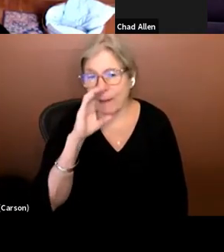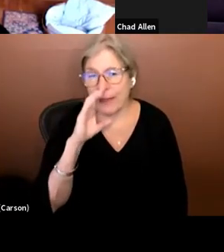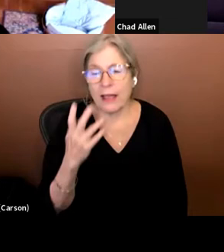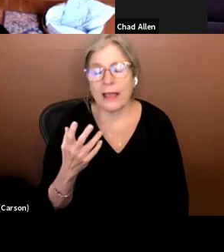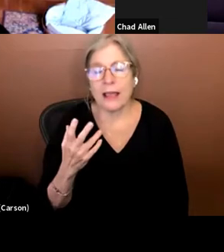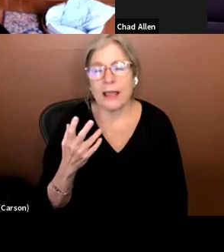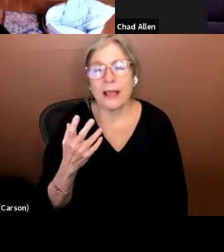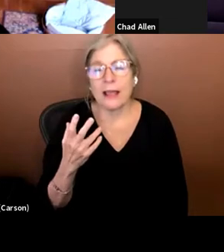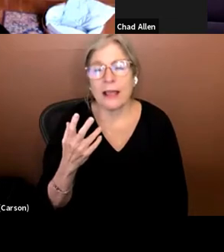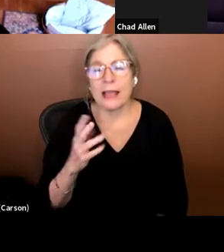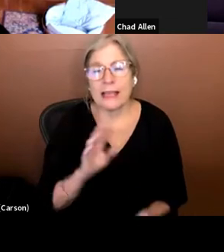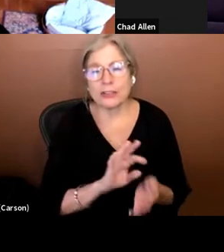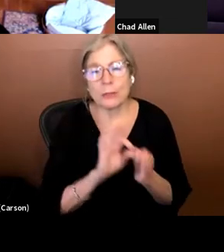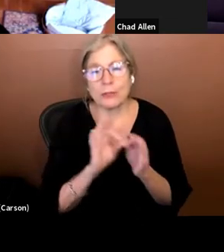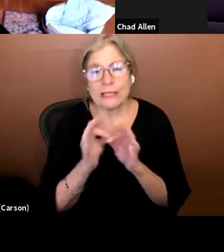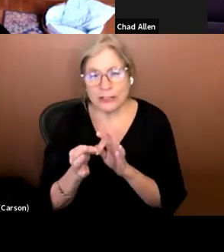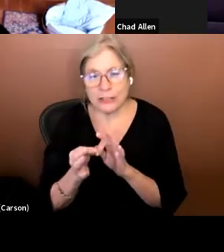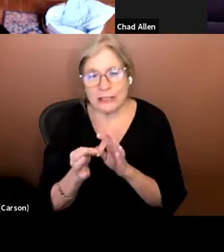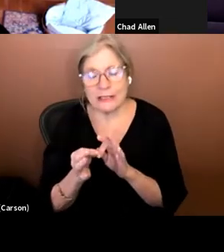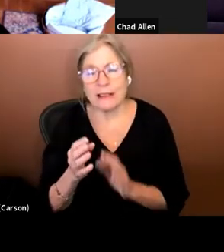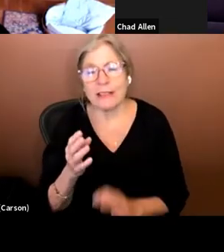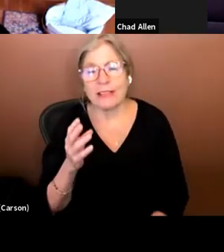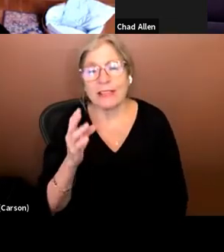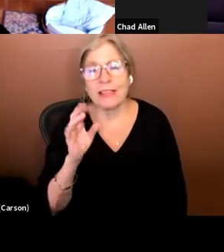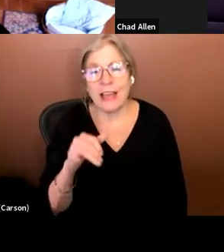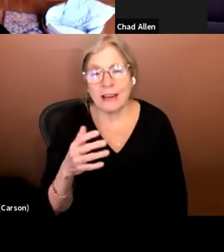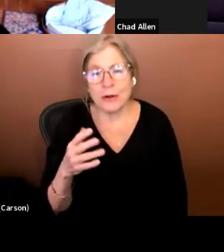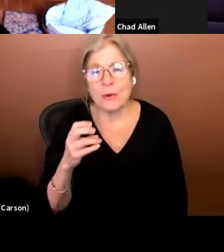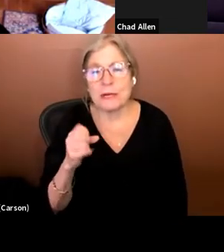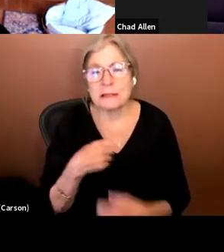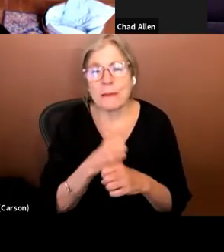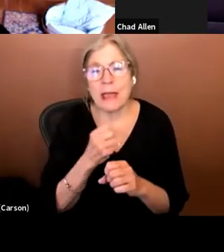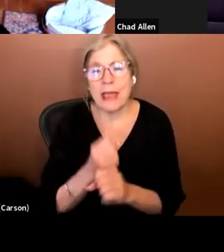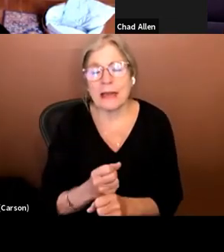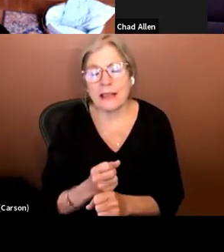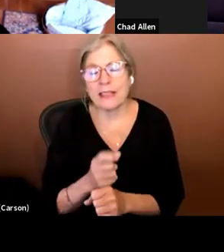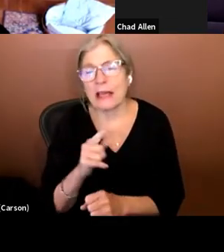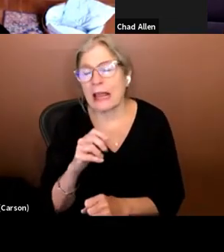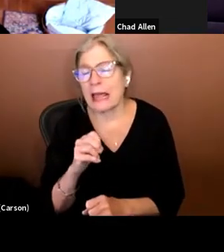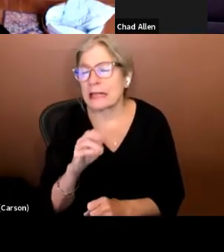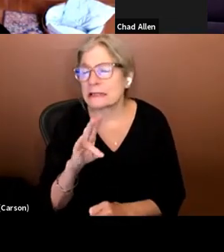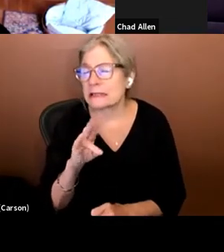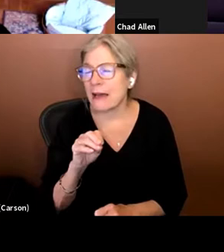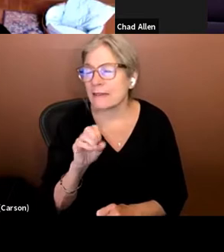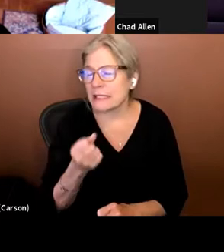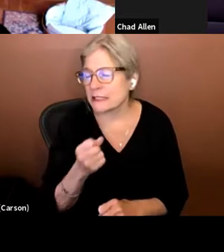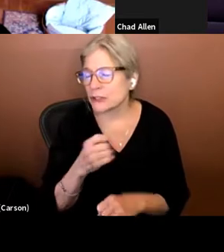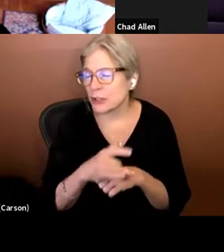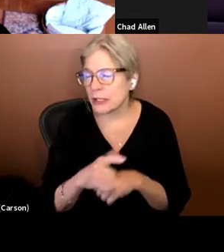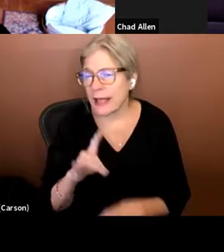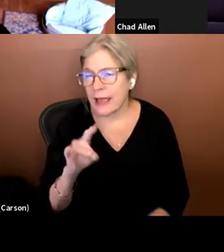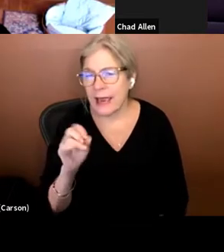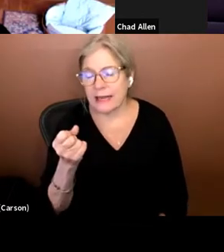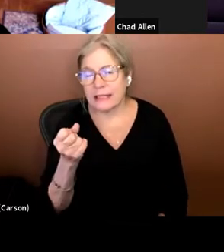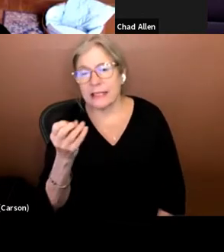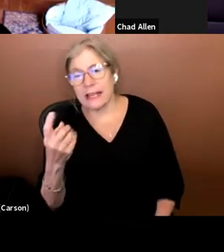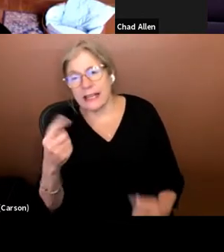interpretation that was made in the late 7 0s, early 80s. And it came with a small forty-fiv